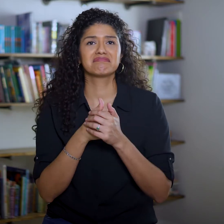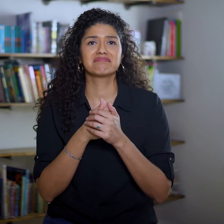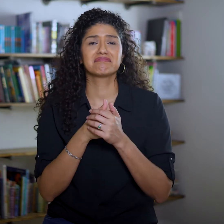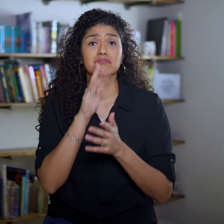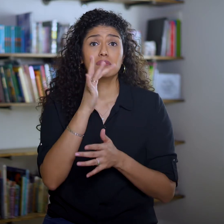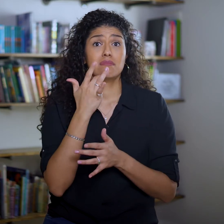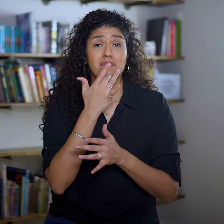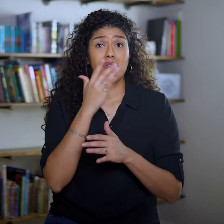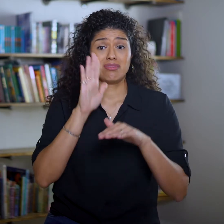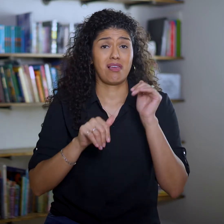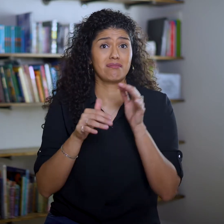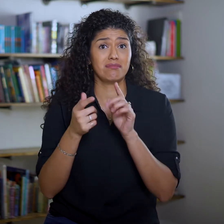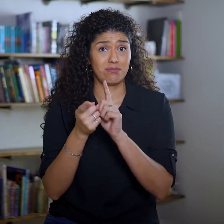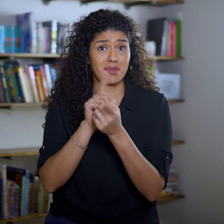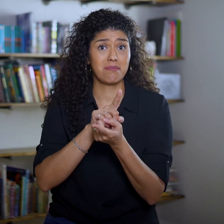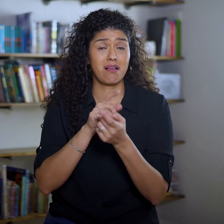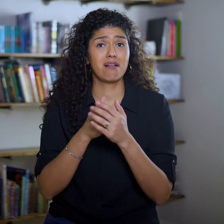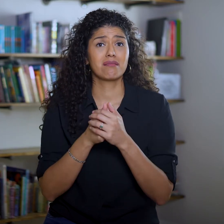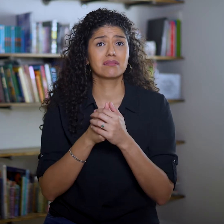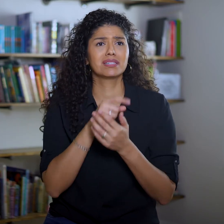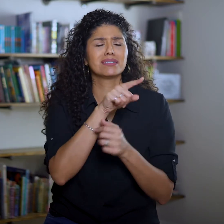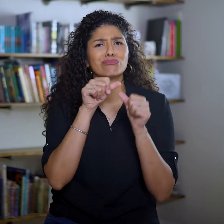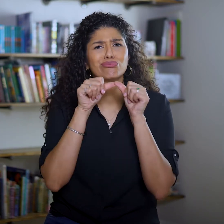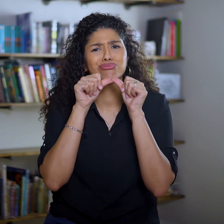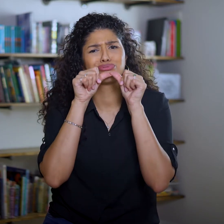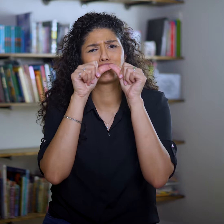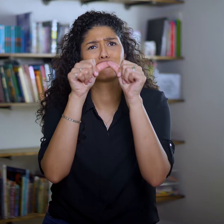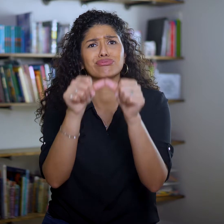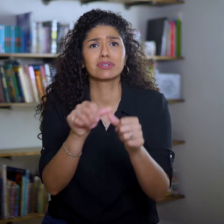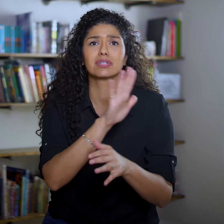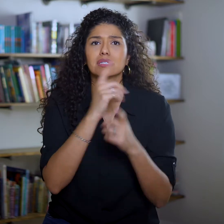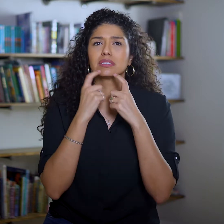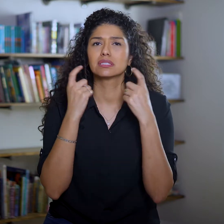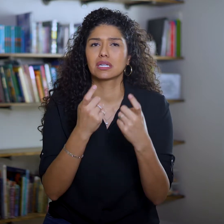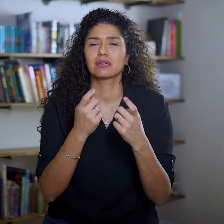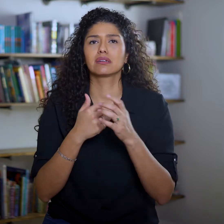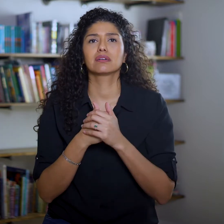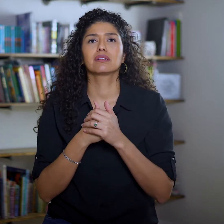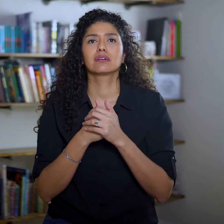Instead of repenting, Saul doubles down on his sin.